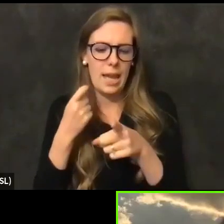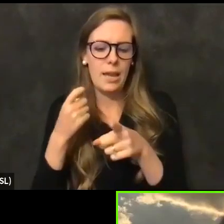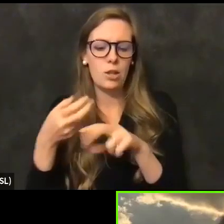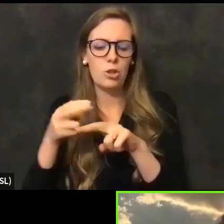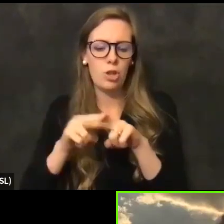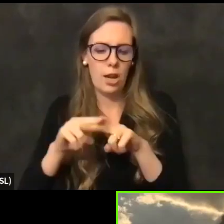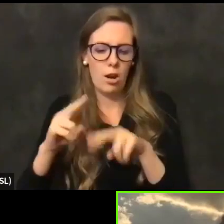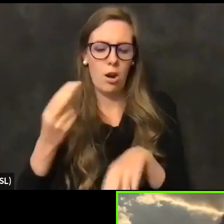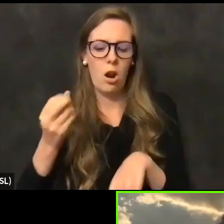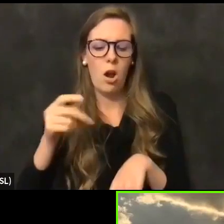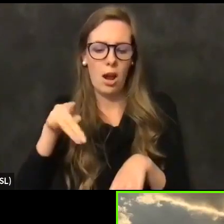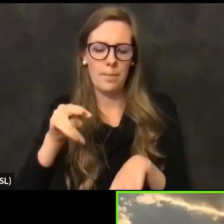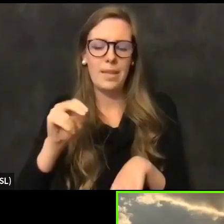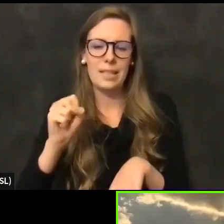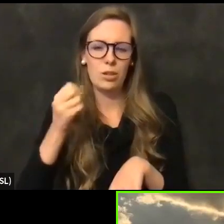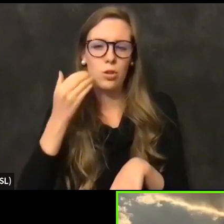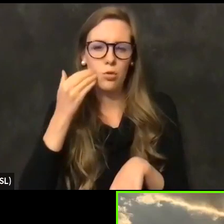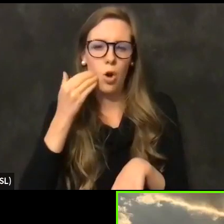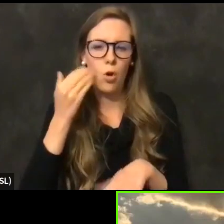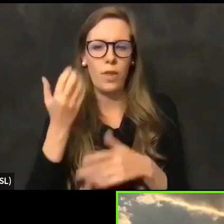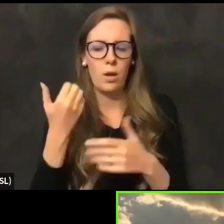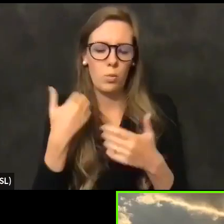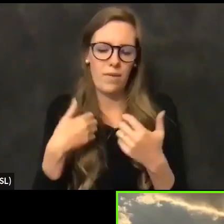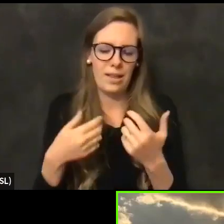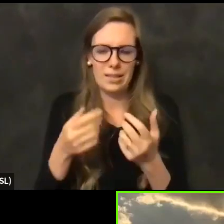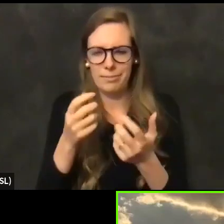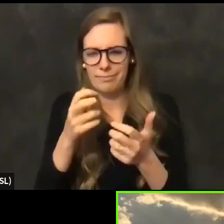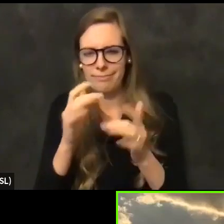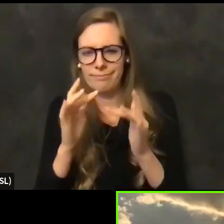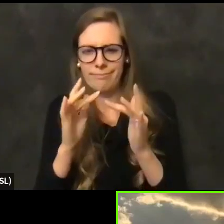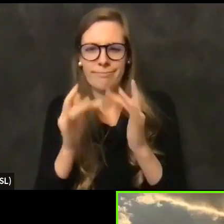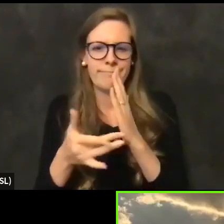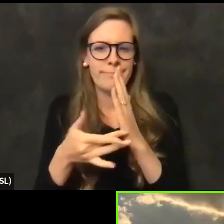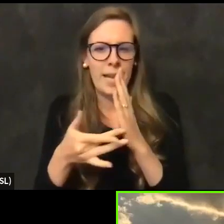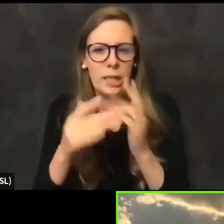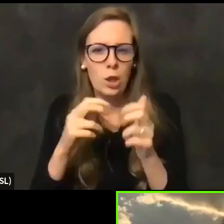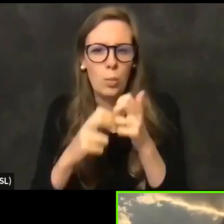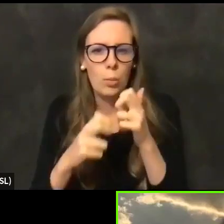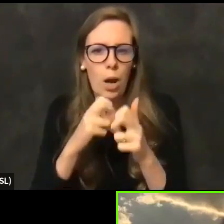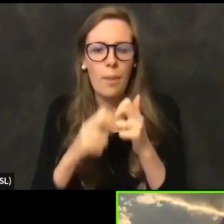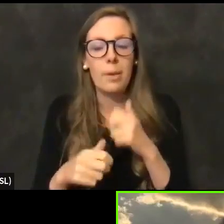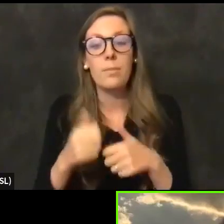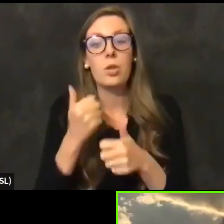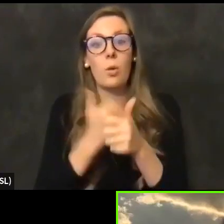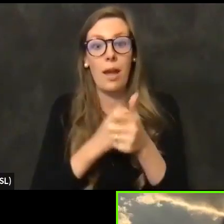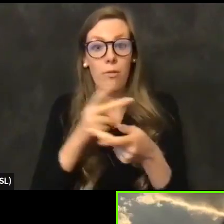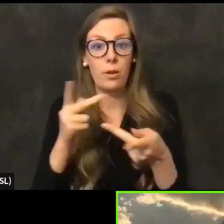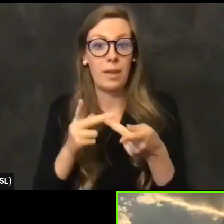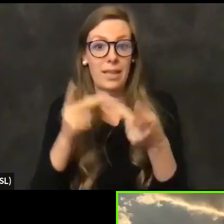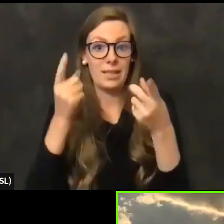And there's data glitches. There's issues with it. So in every place that has been rolled out, we have